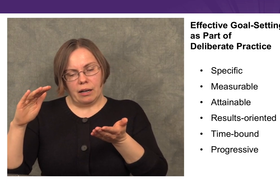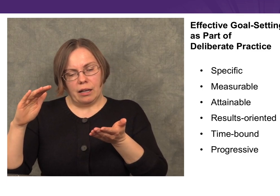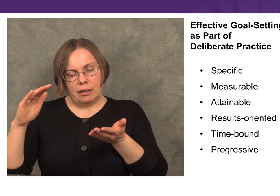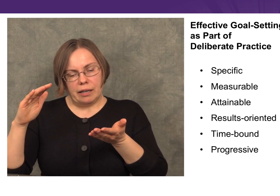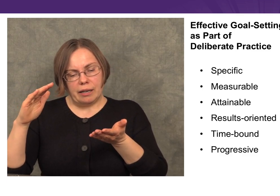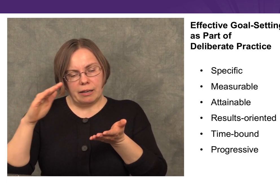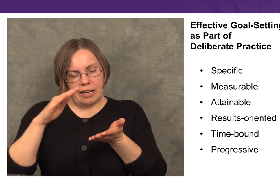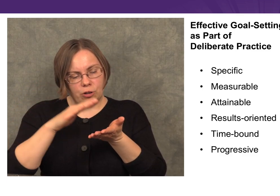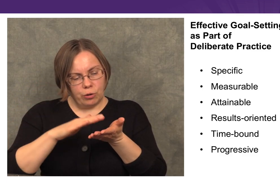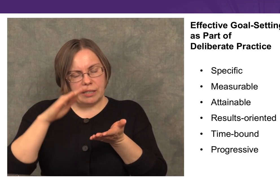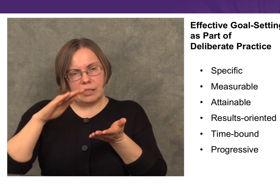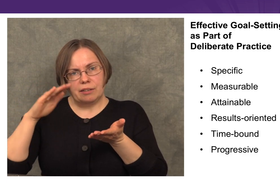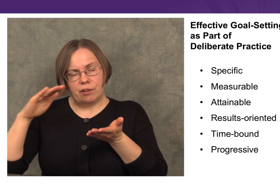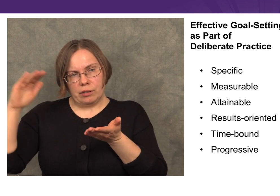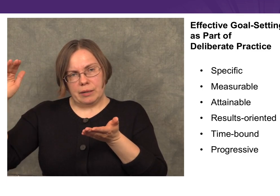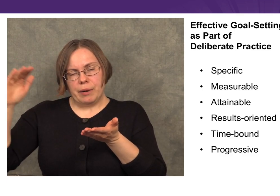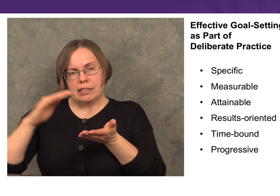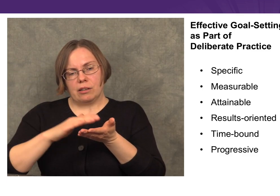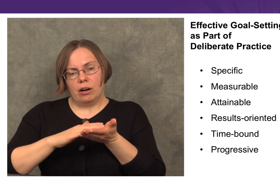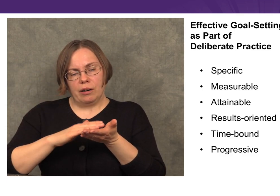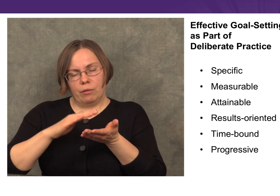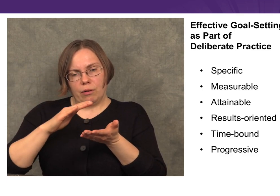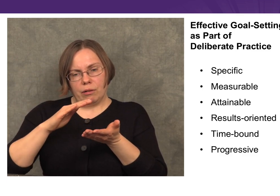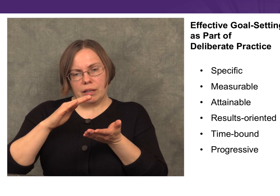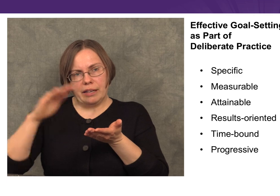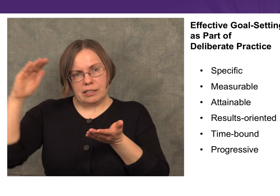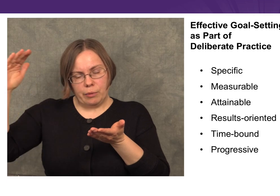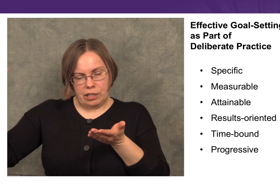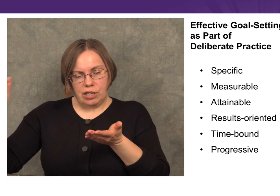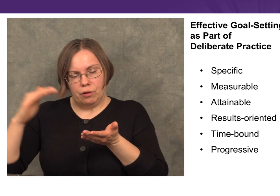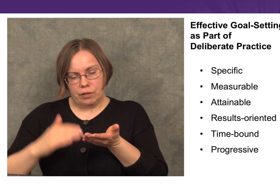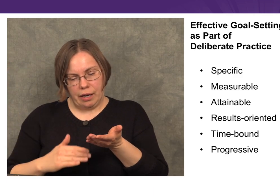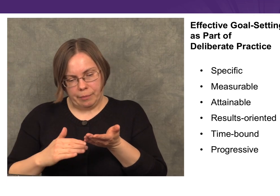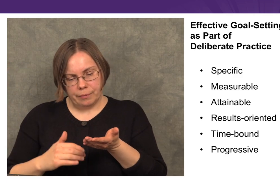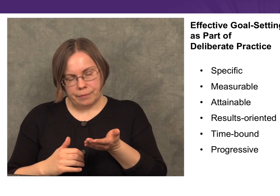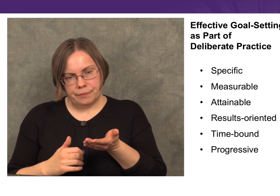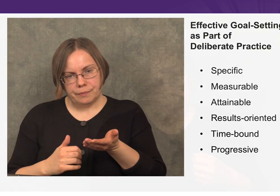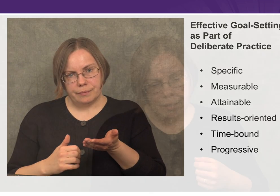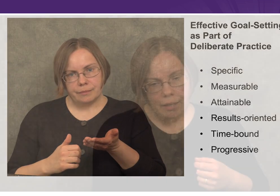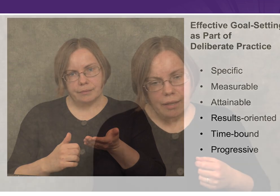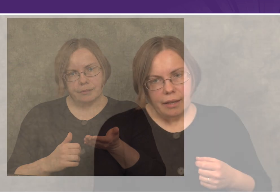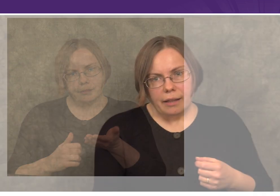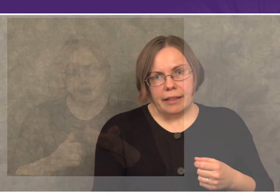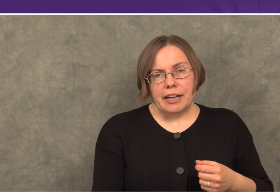and increase in difficulty based on the things that we achieve over time.